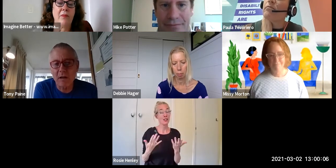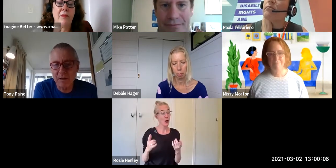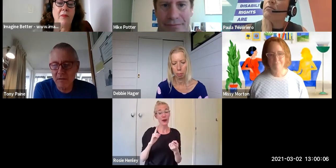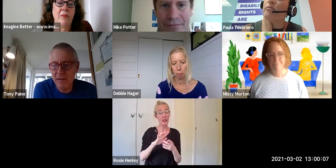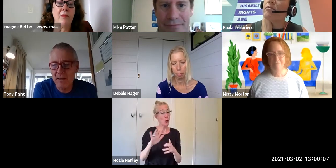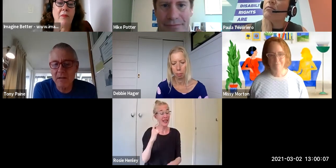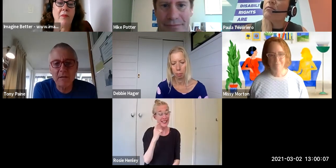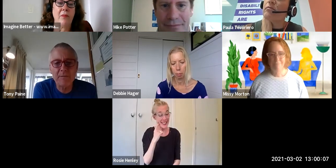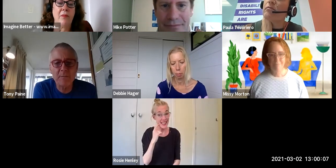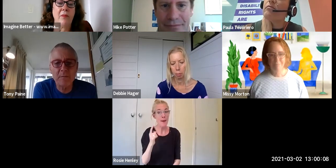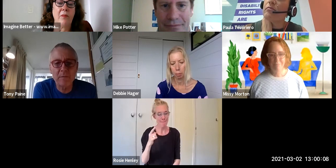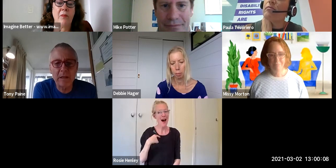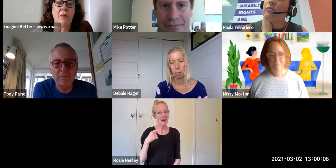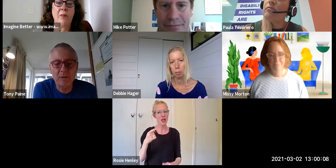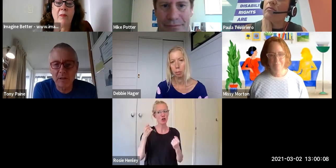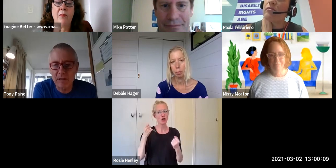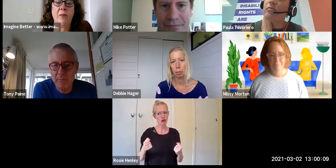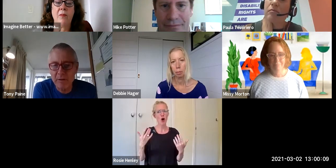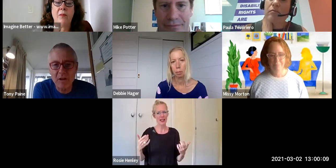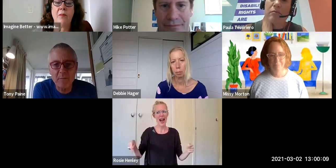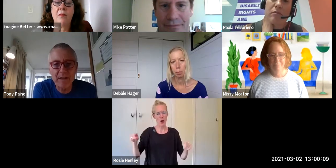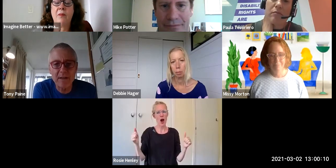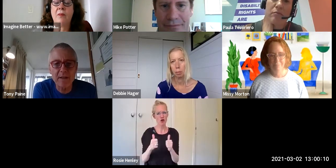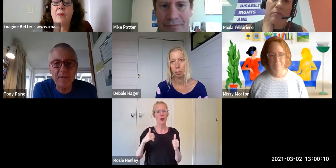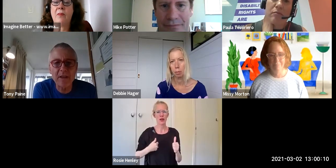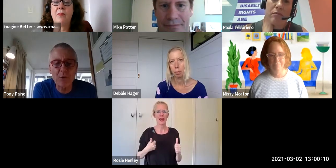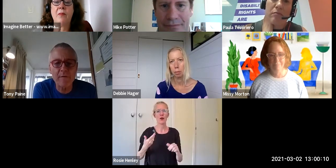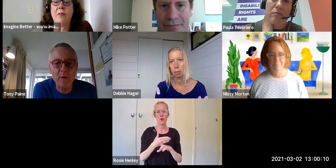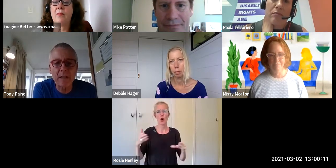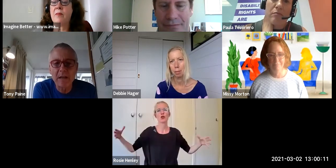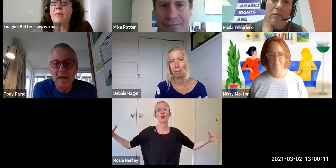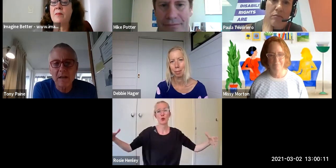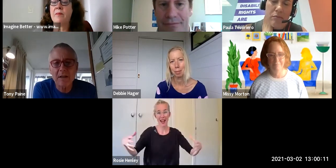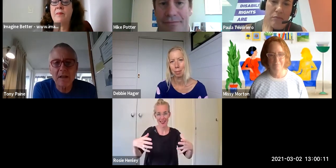Look it just leaves a little bit of time for me to just say thank you to everyone. Can